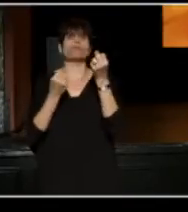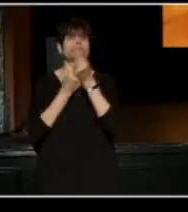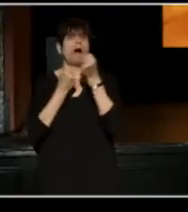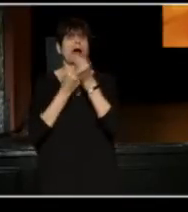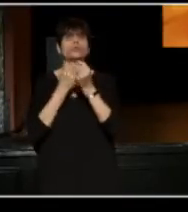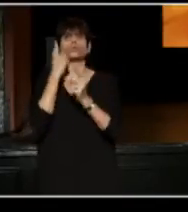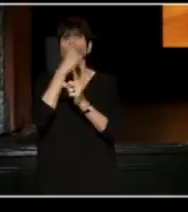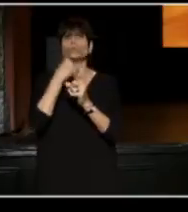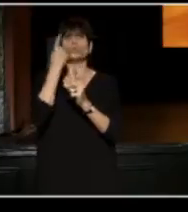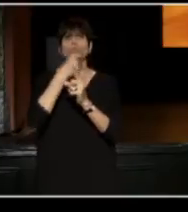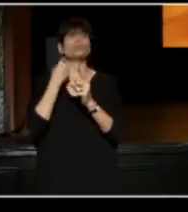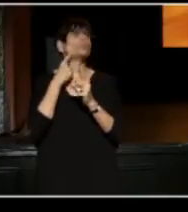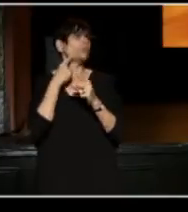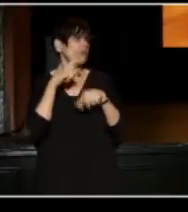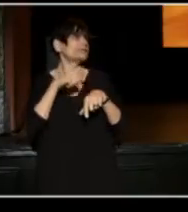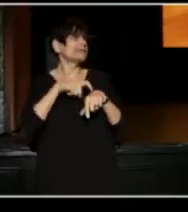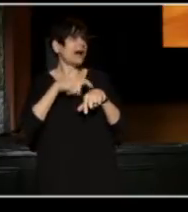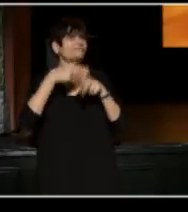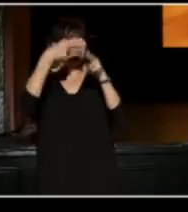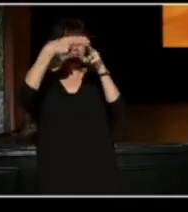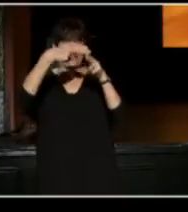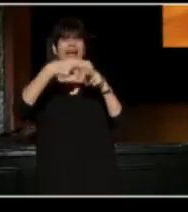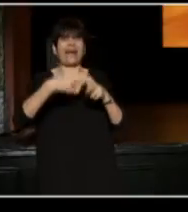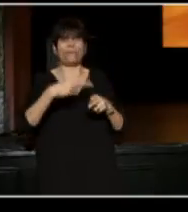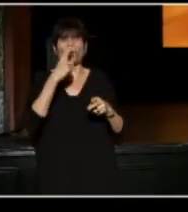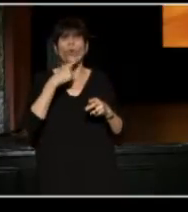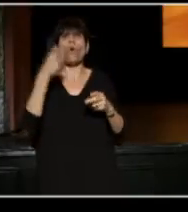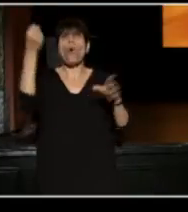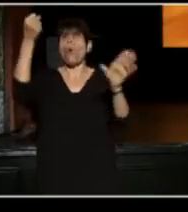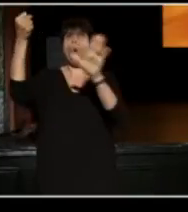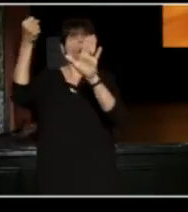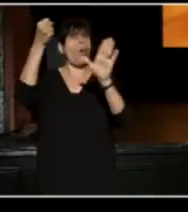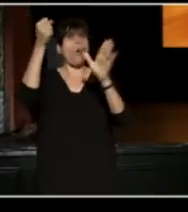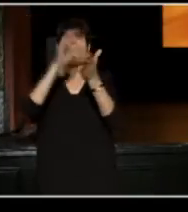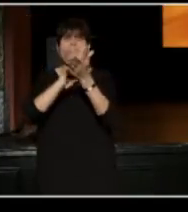I'd like to take some time to name them, and I ask you to hold your applause until the end -